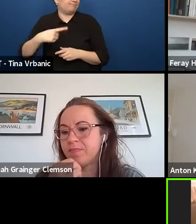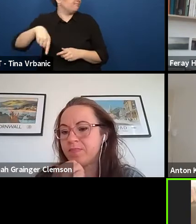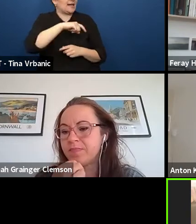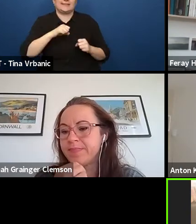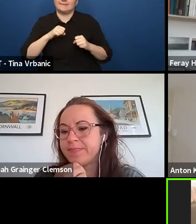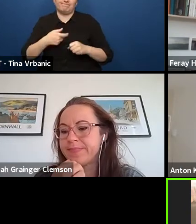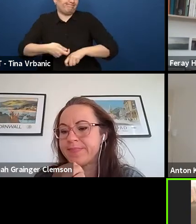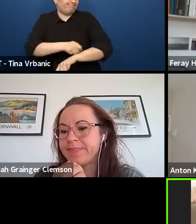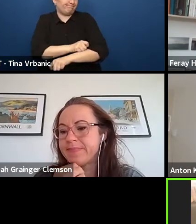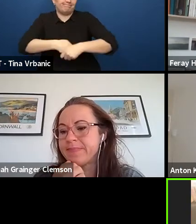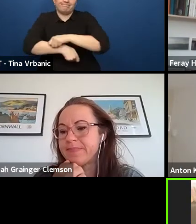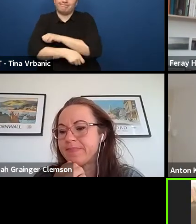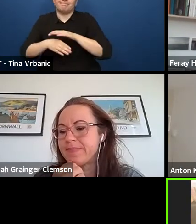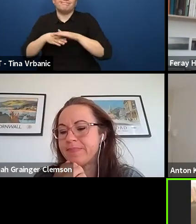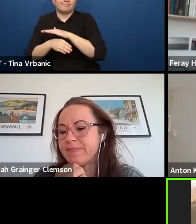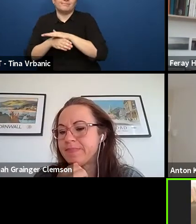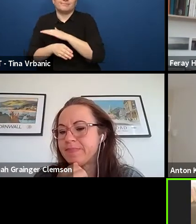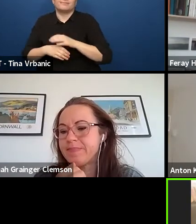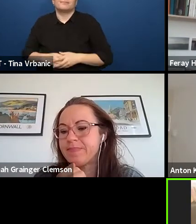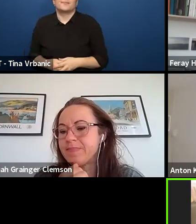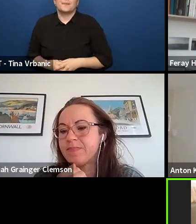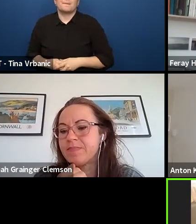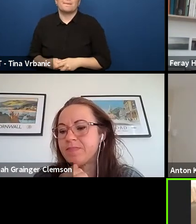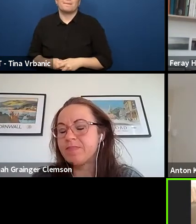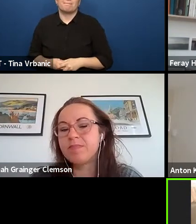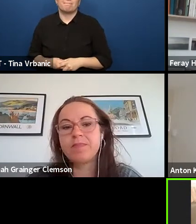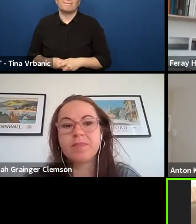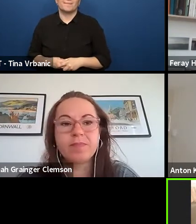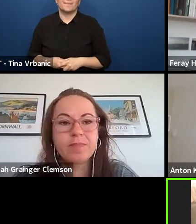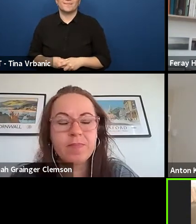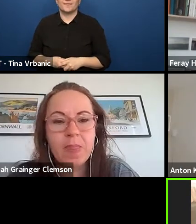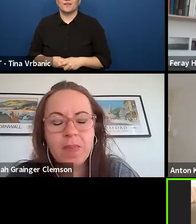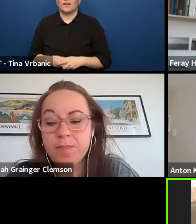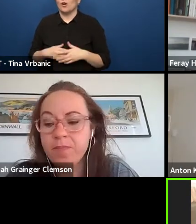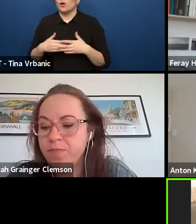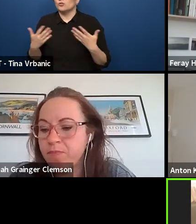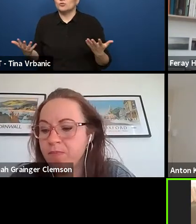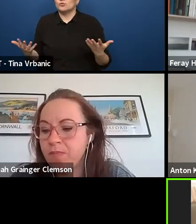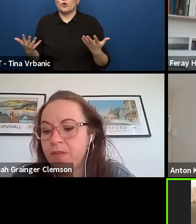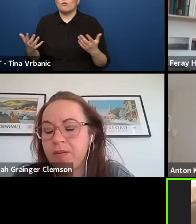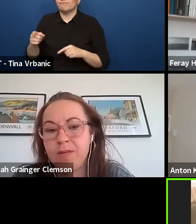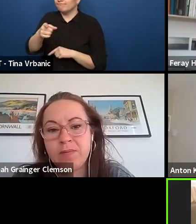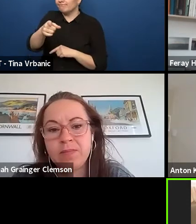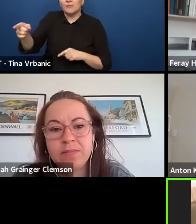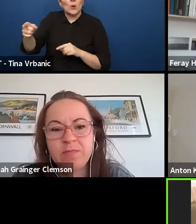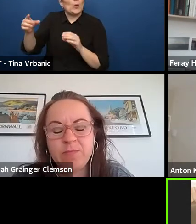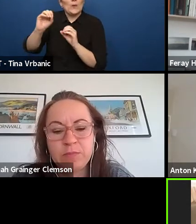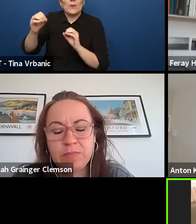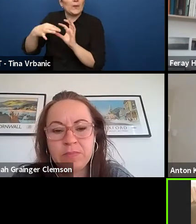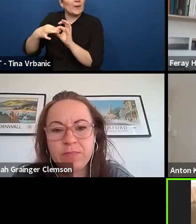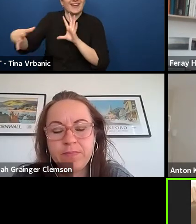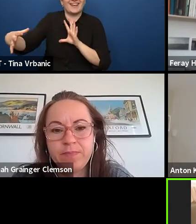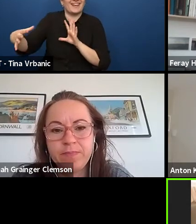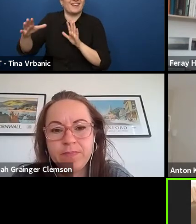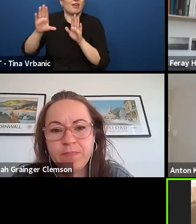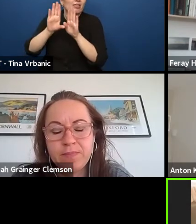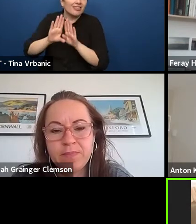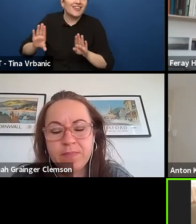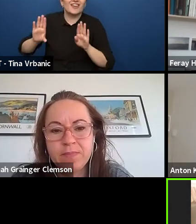So all what we can do is about trying to reach those who are not still in our dialogue.